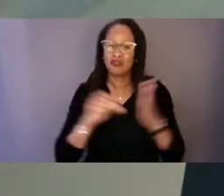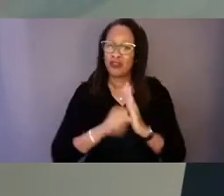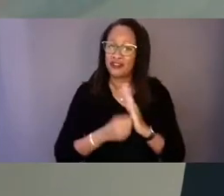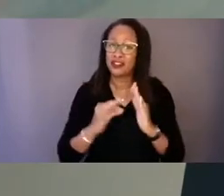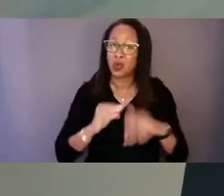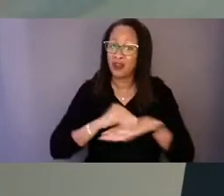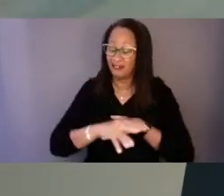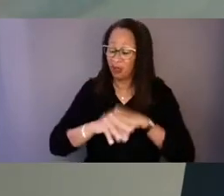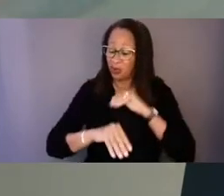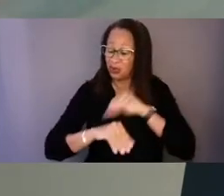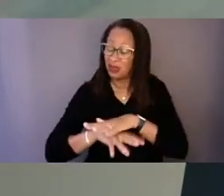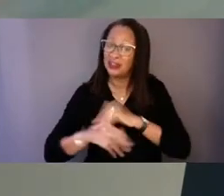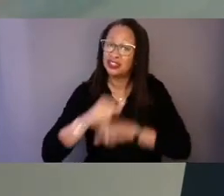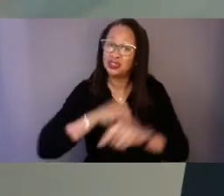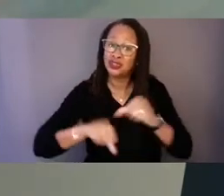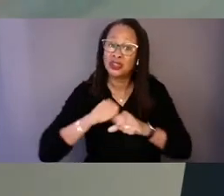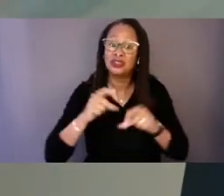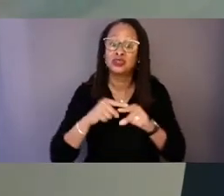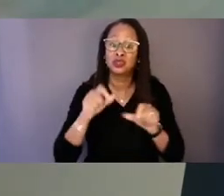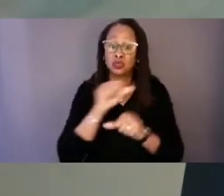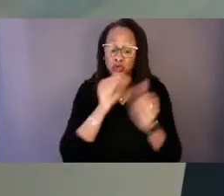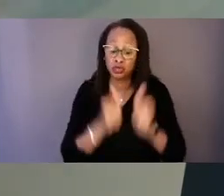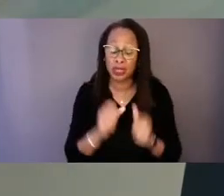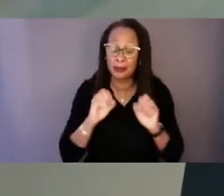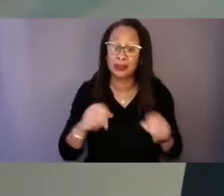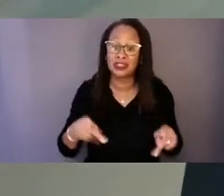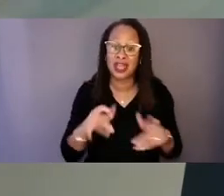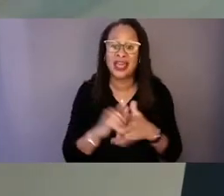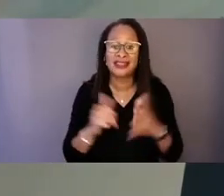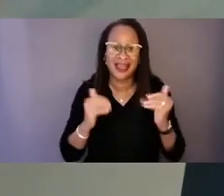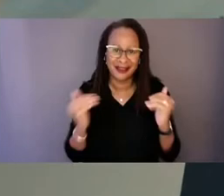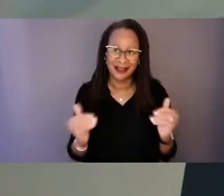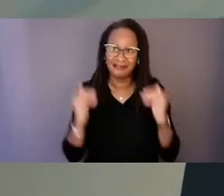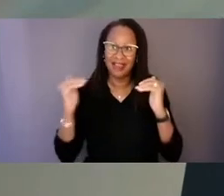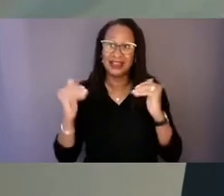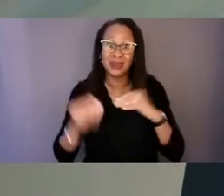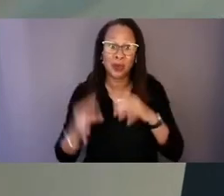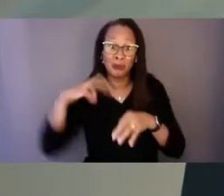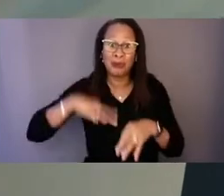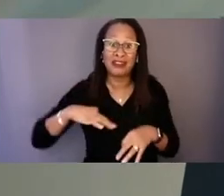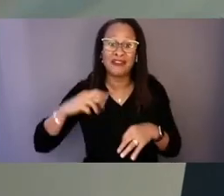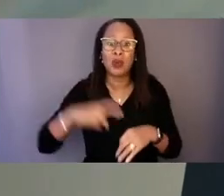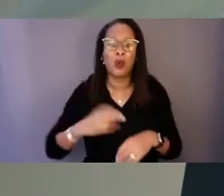to shape opportunities that either advance or hinder health equity.